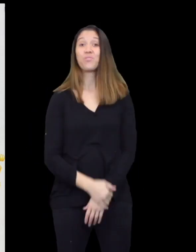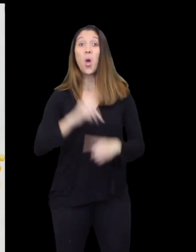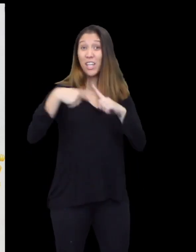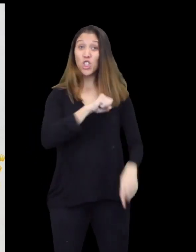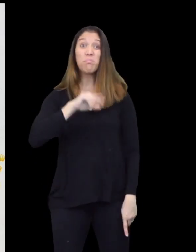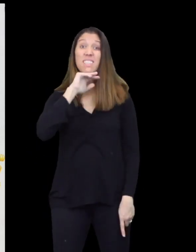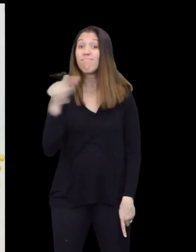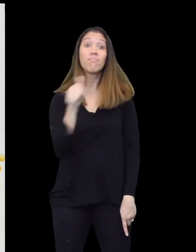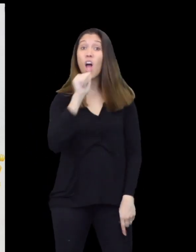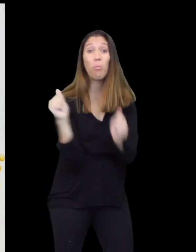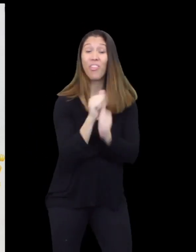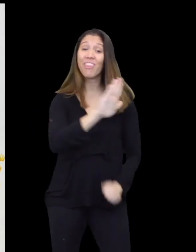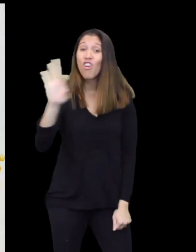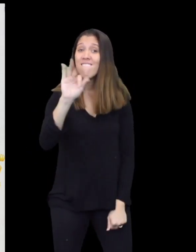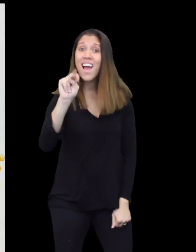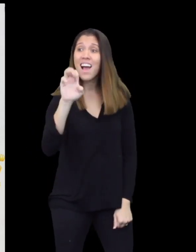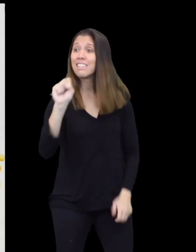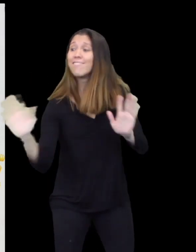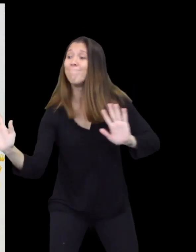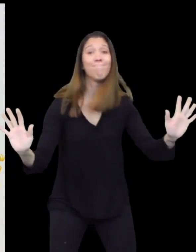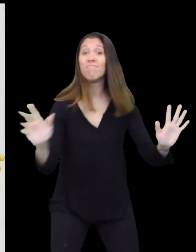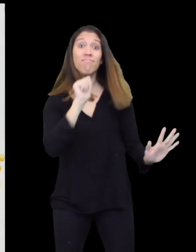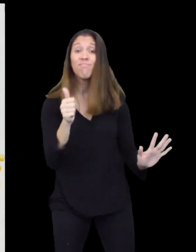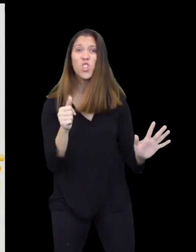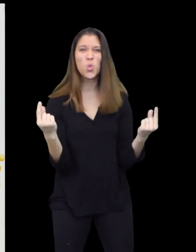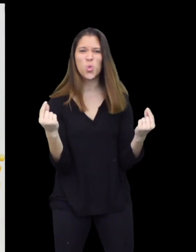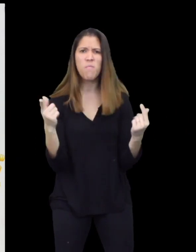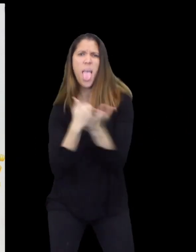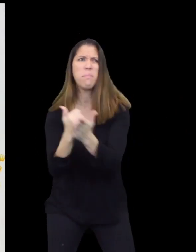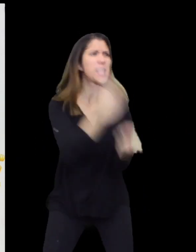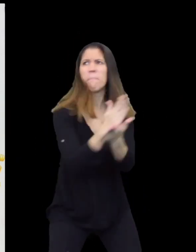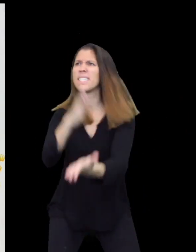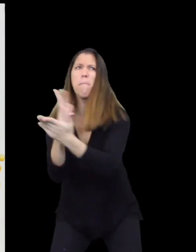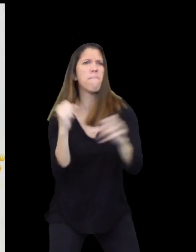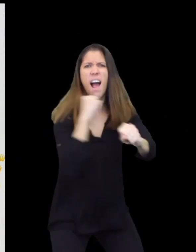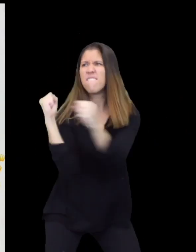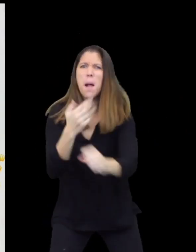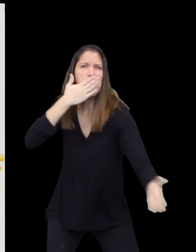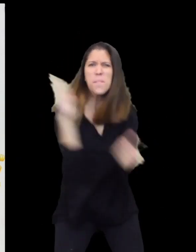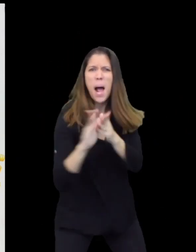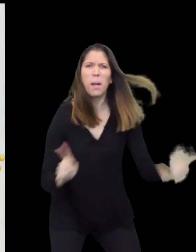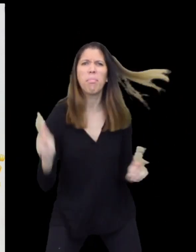When Superpigs weren't greeting their fans, they were fighting crime and stopping bad people.